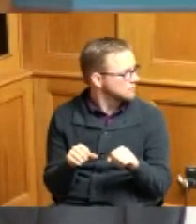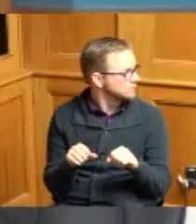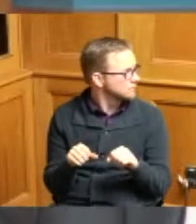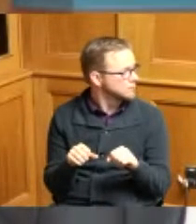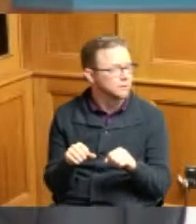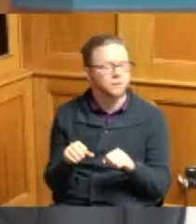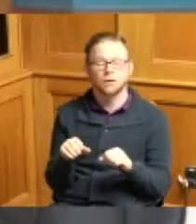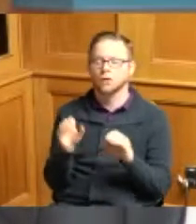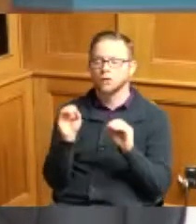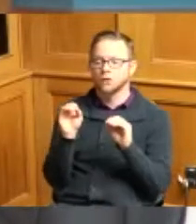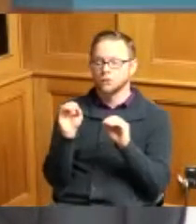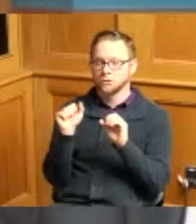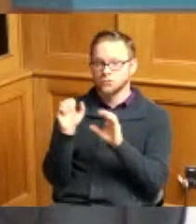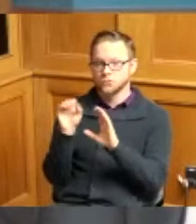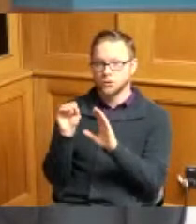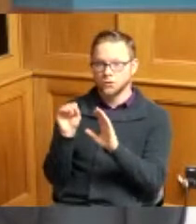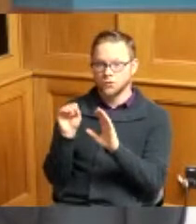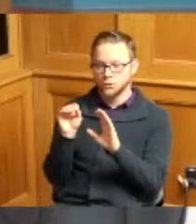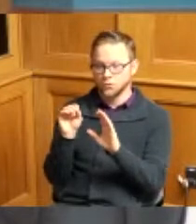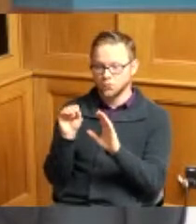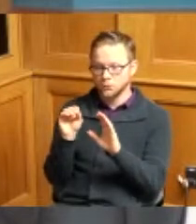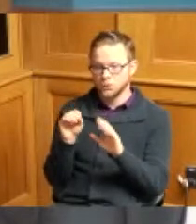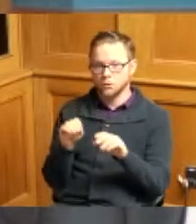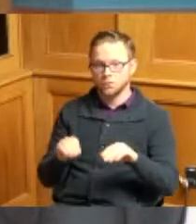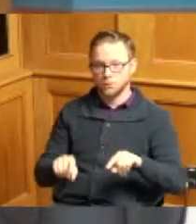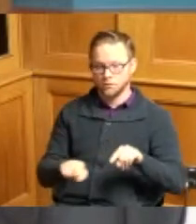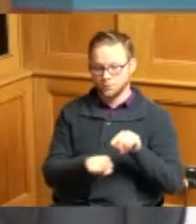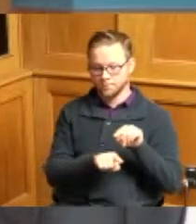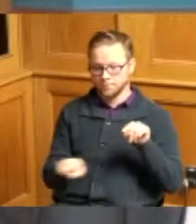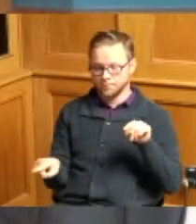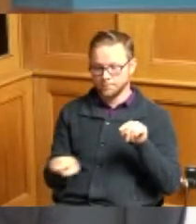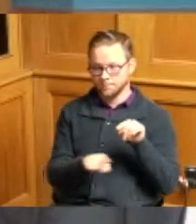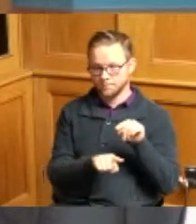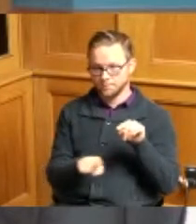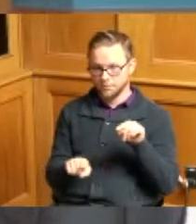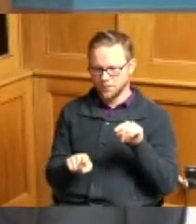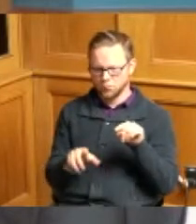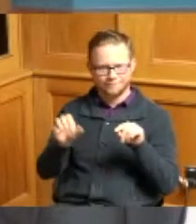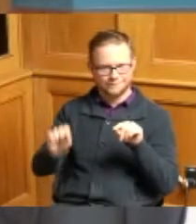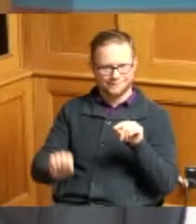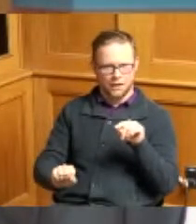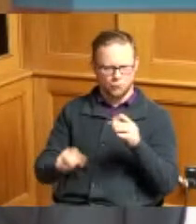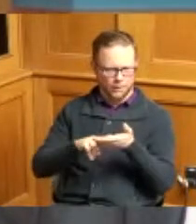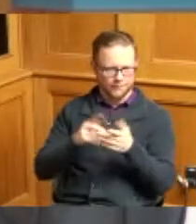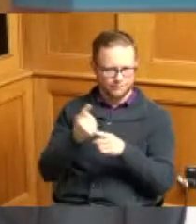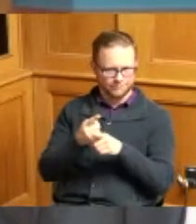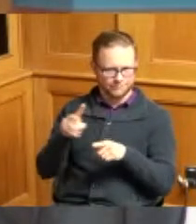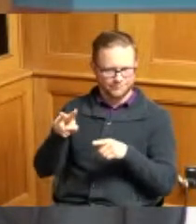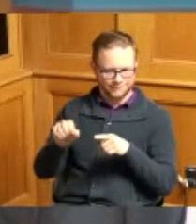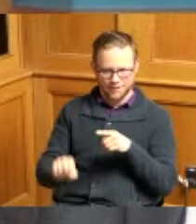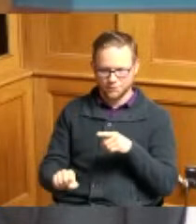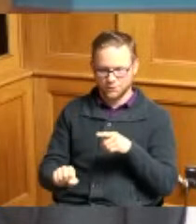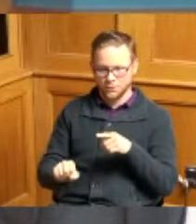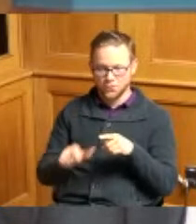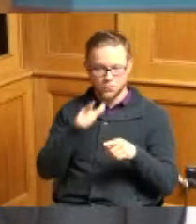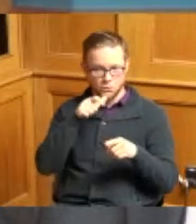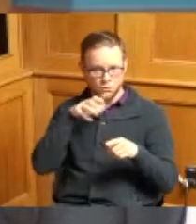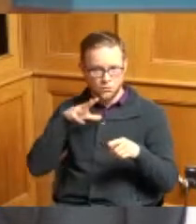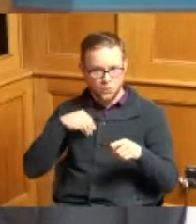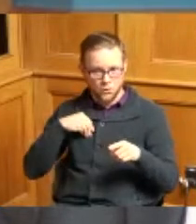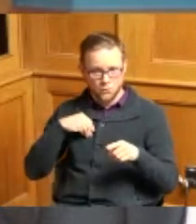so all so the the to the bottom or this I guess it's the south that is owned by the knights of the